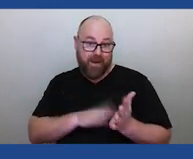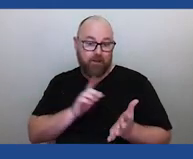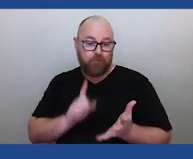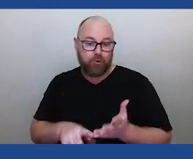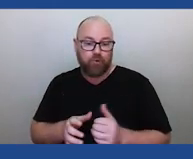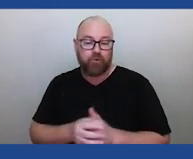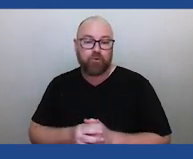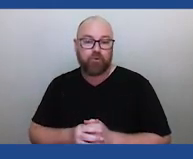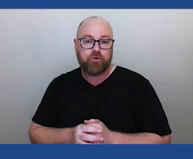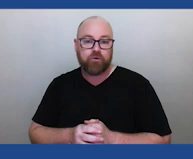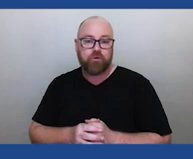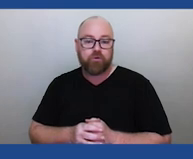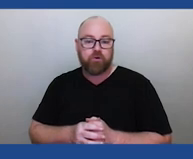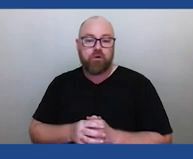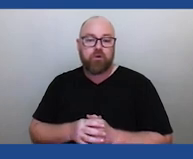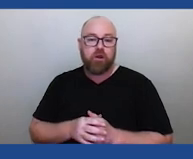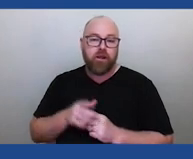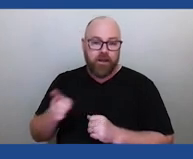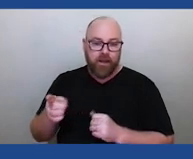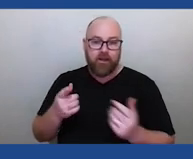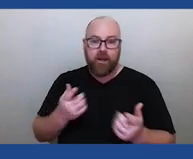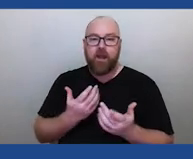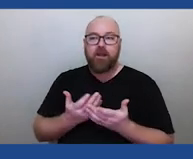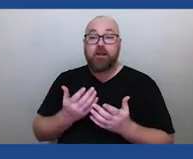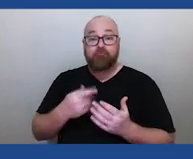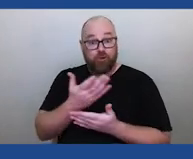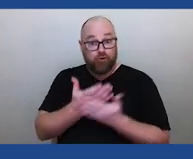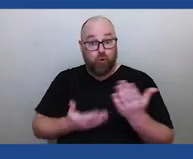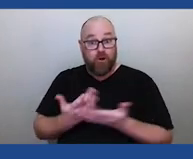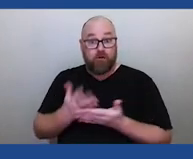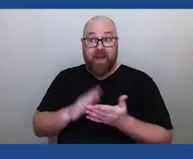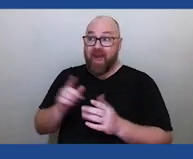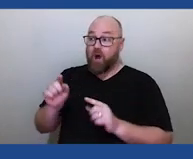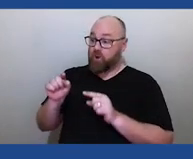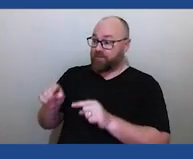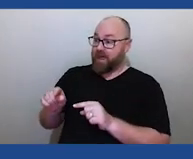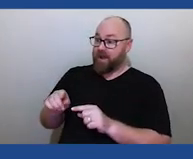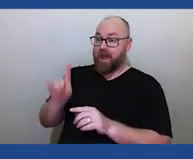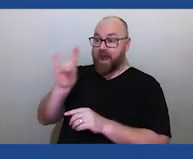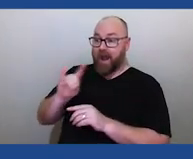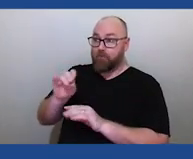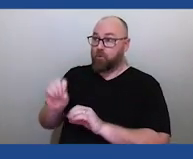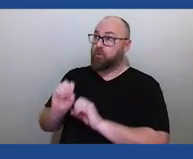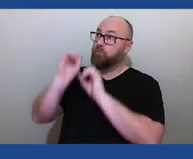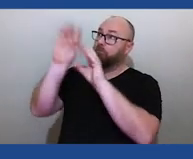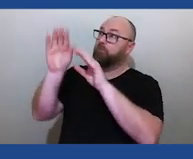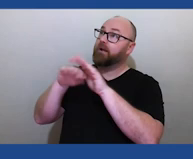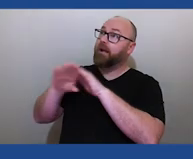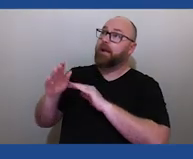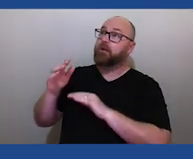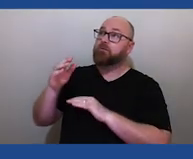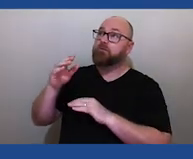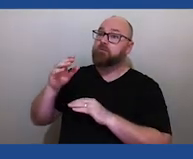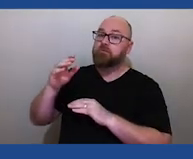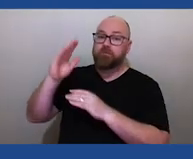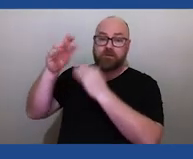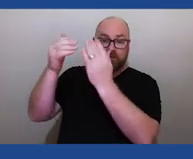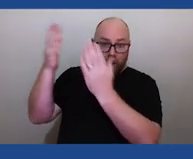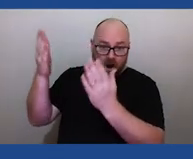about how it got into the sky might be a bit different, but the underlying explanation of its position in the sky and what that tells you about the behaviour,